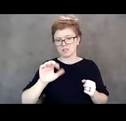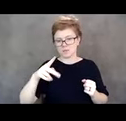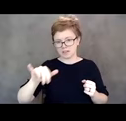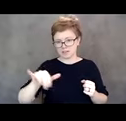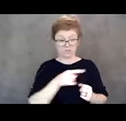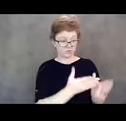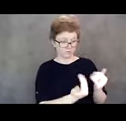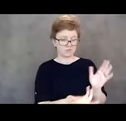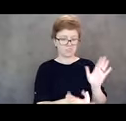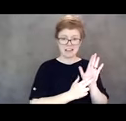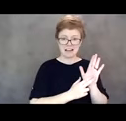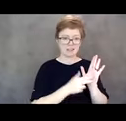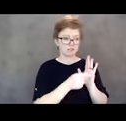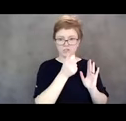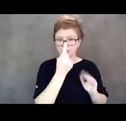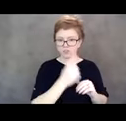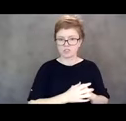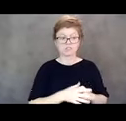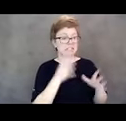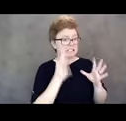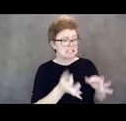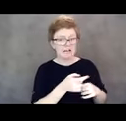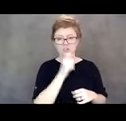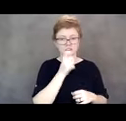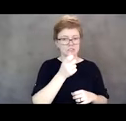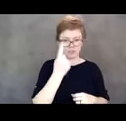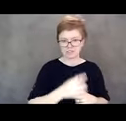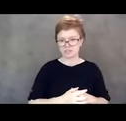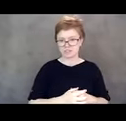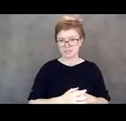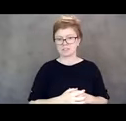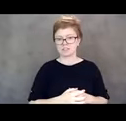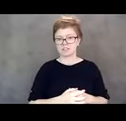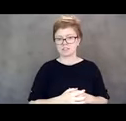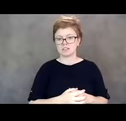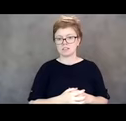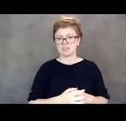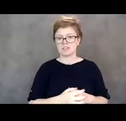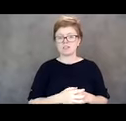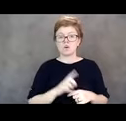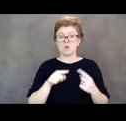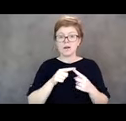She was asked to make decisions that she could not understand. And when her parents would connect in via Facetime,